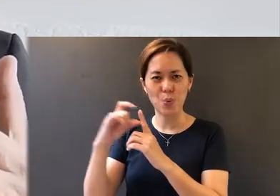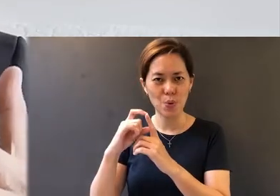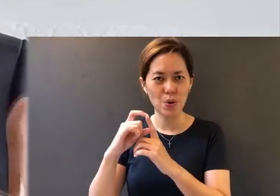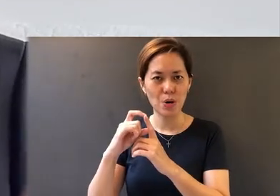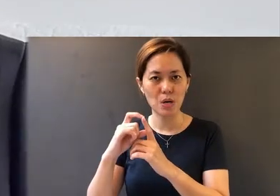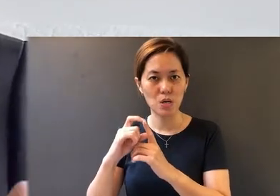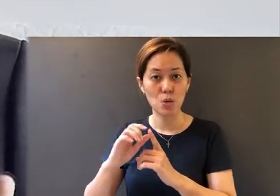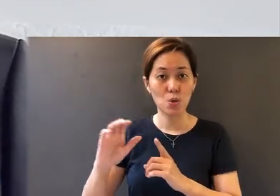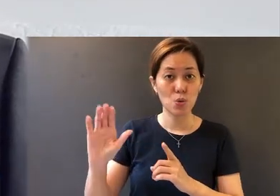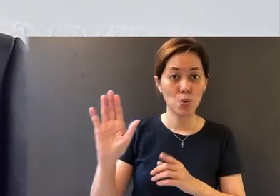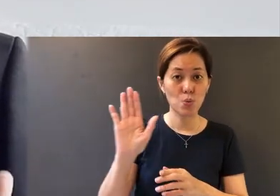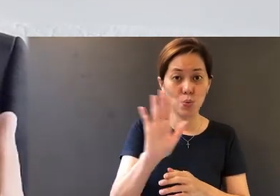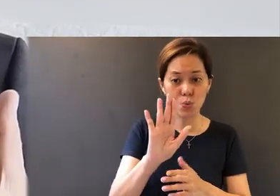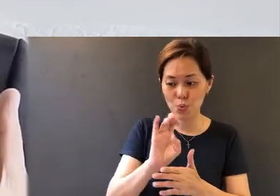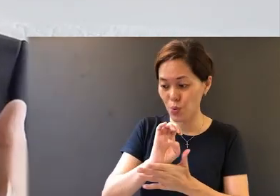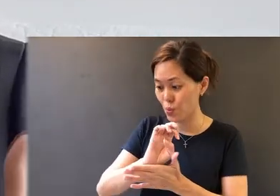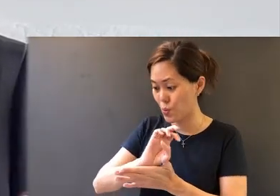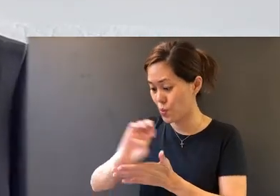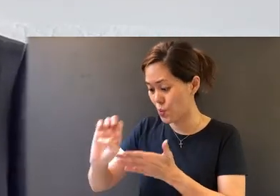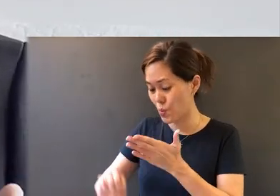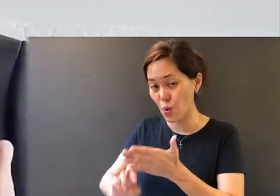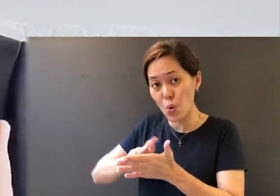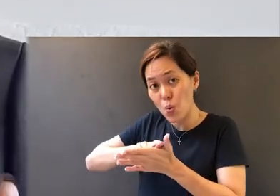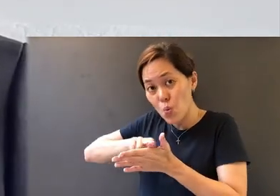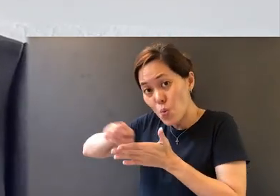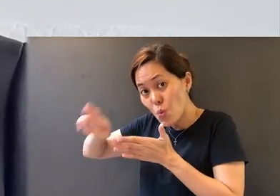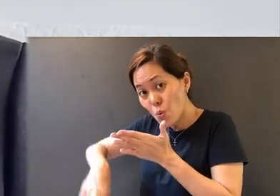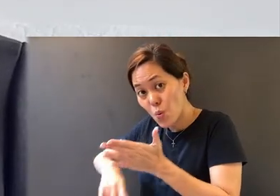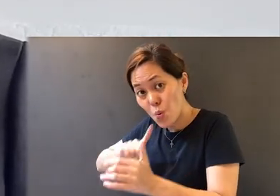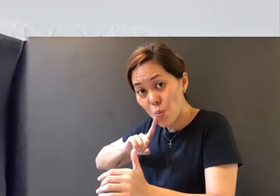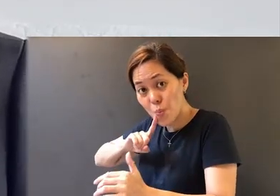And your end result that you are assured and promised